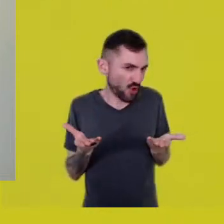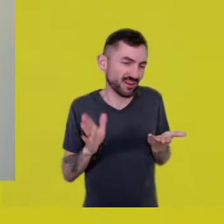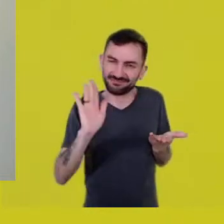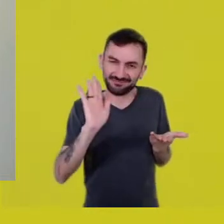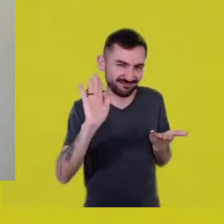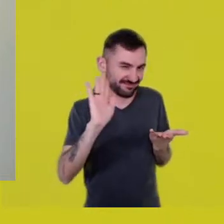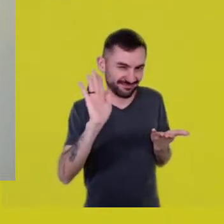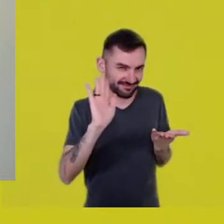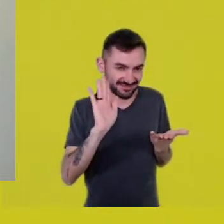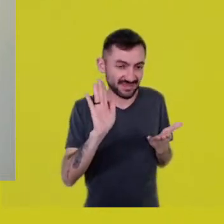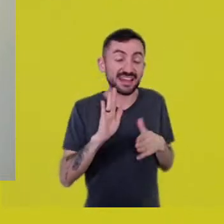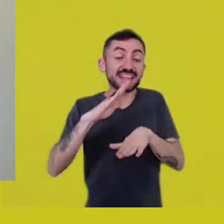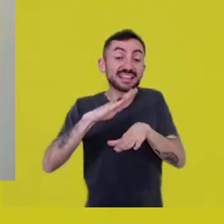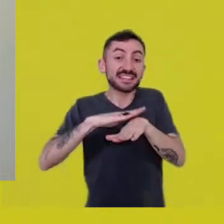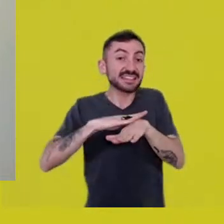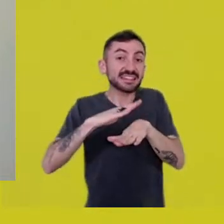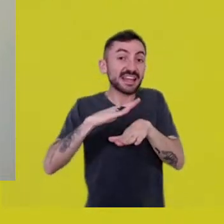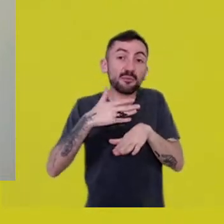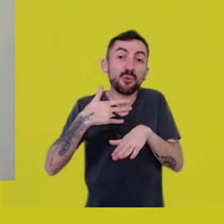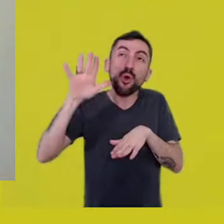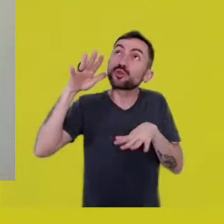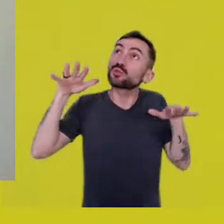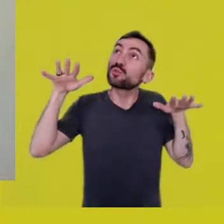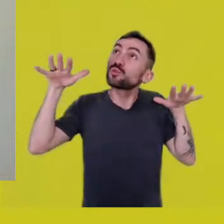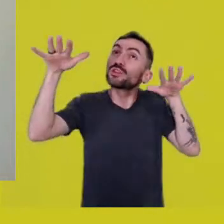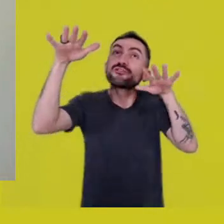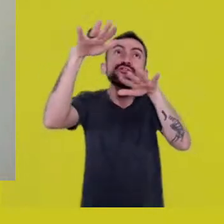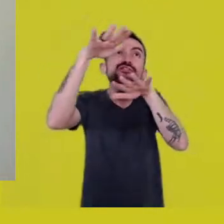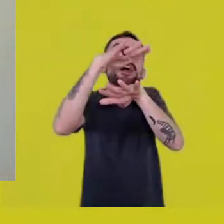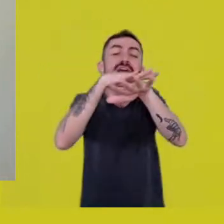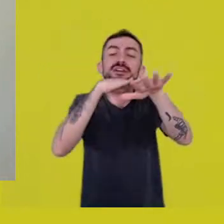It was a cosmic event where he was going to present himself.